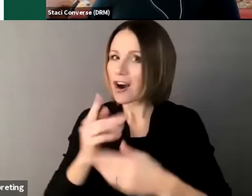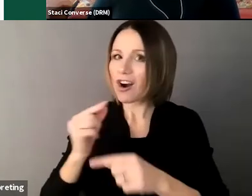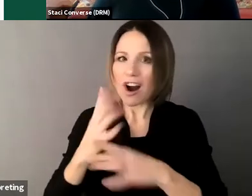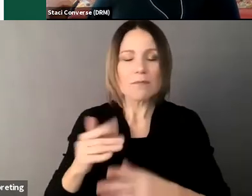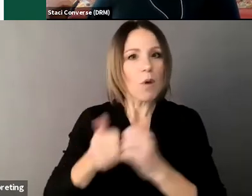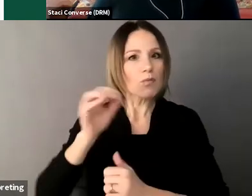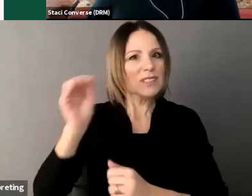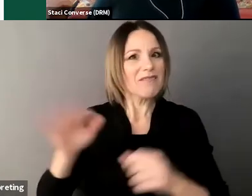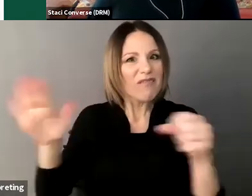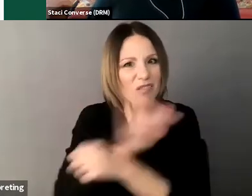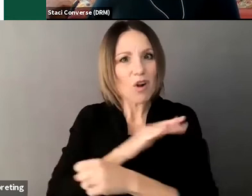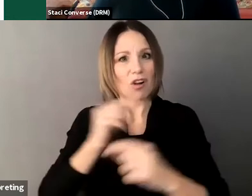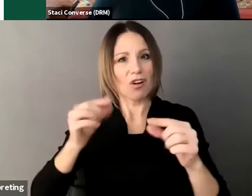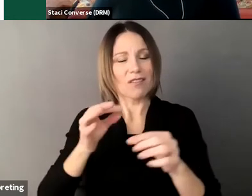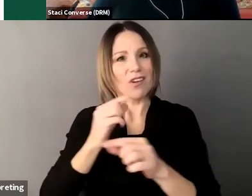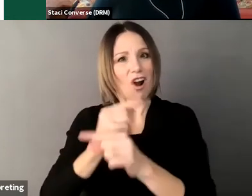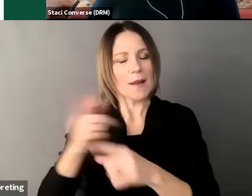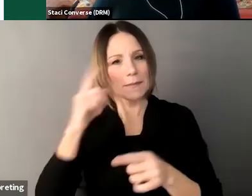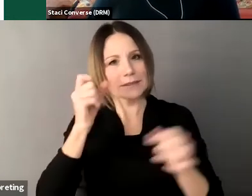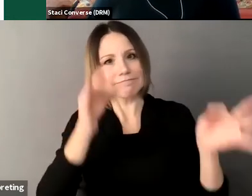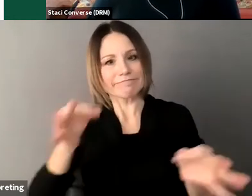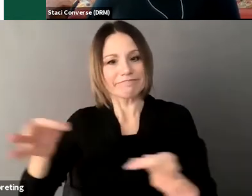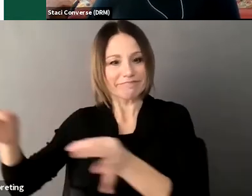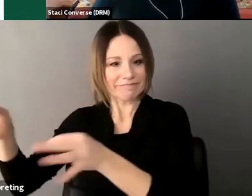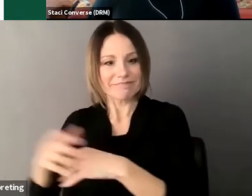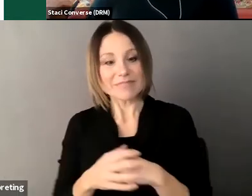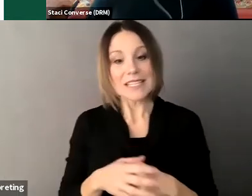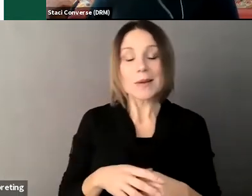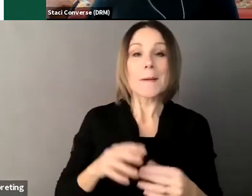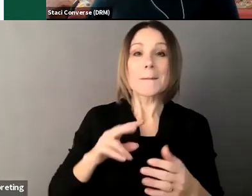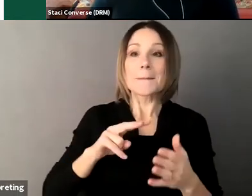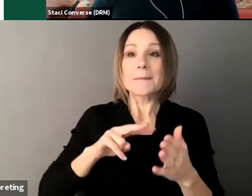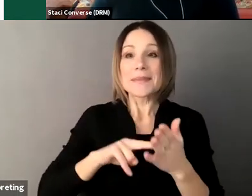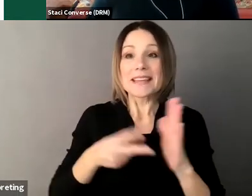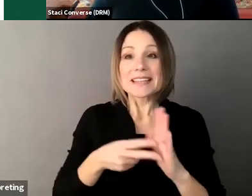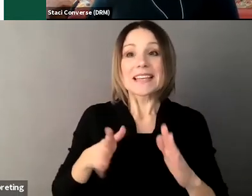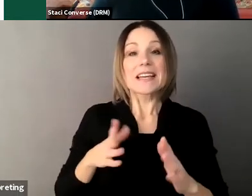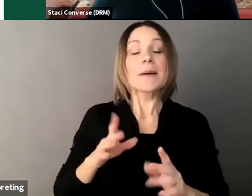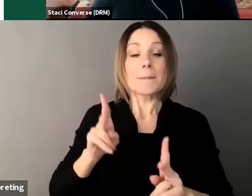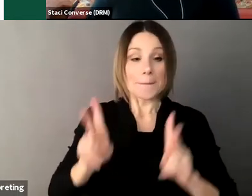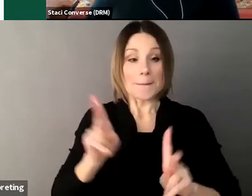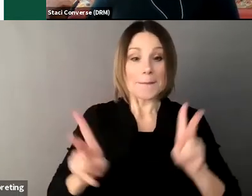similar services that are under guardianship only 35 of those individuals are under guardianship